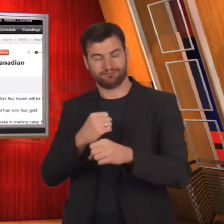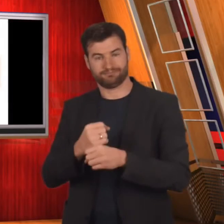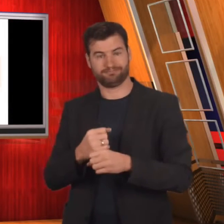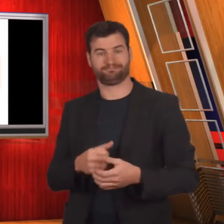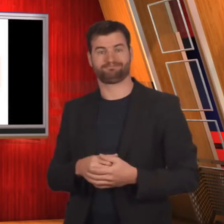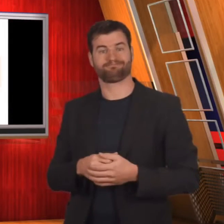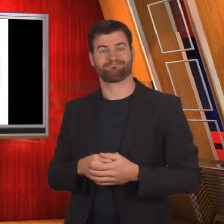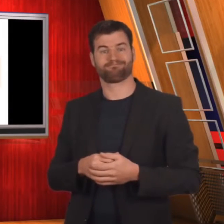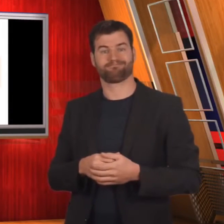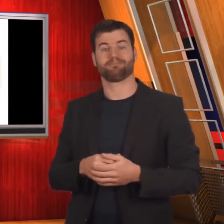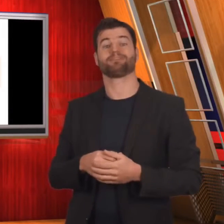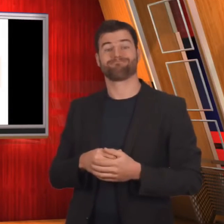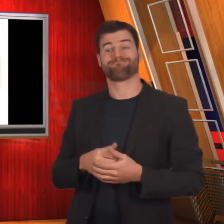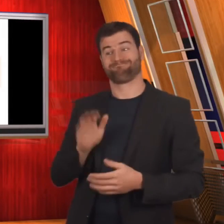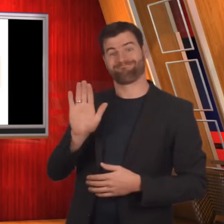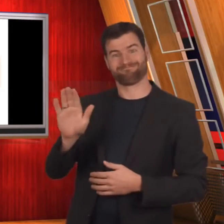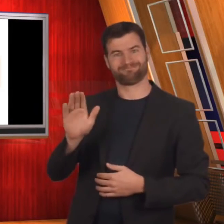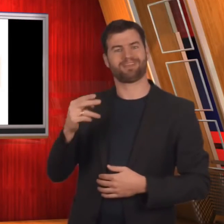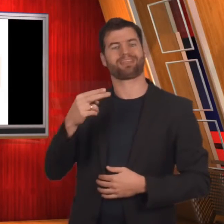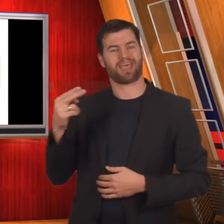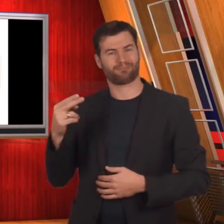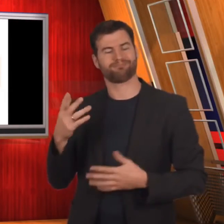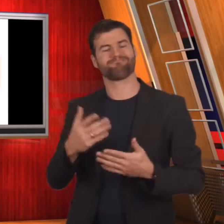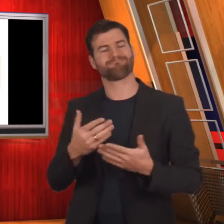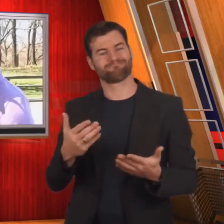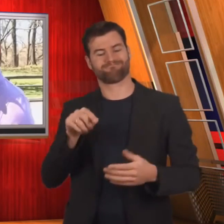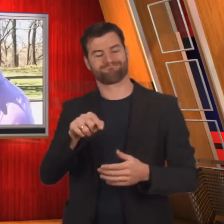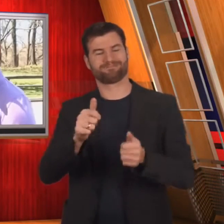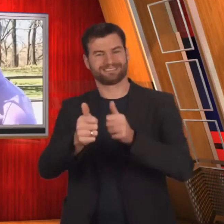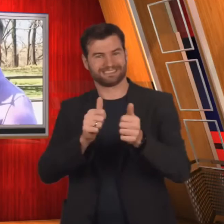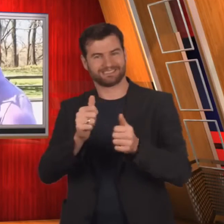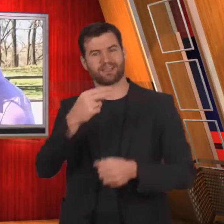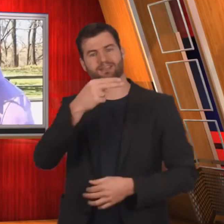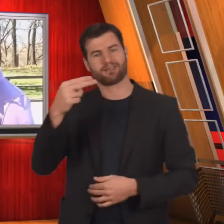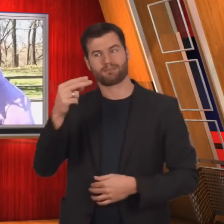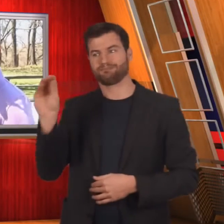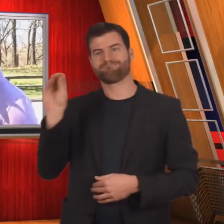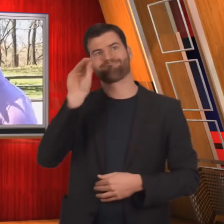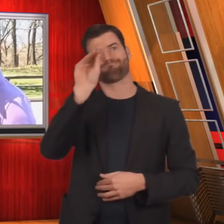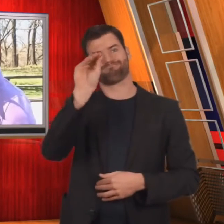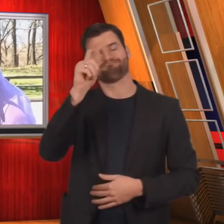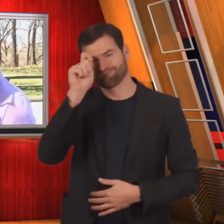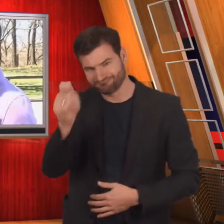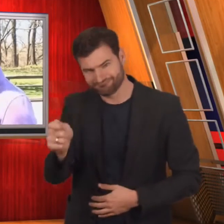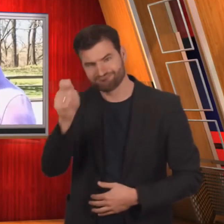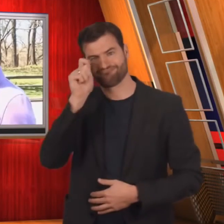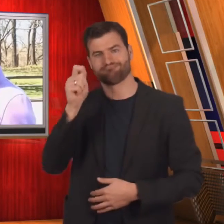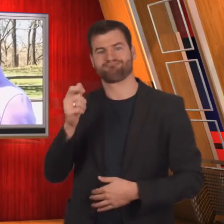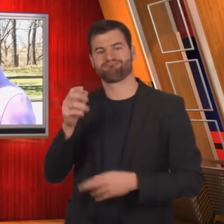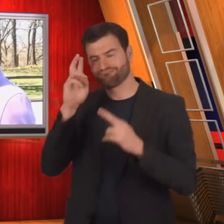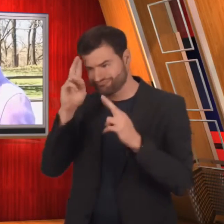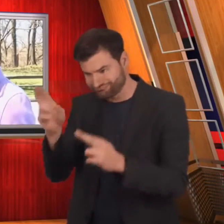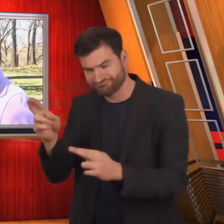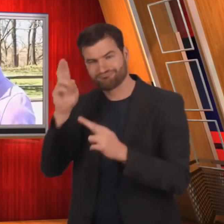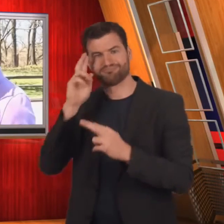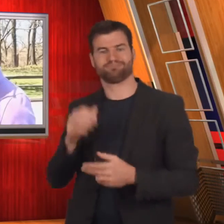and they named the tournament in his honour.